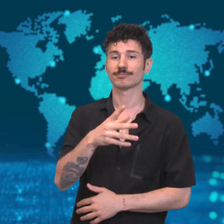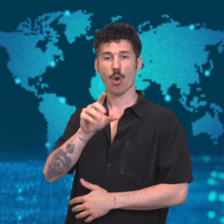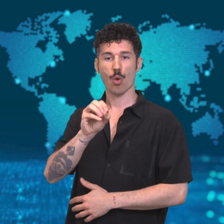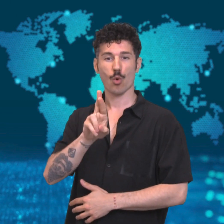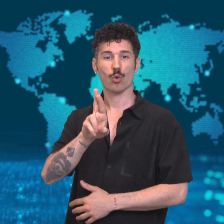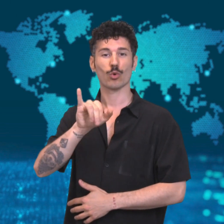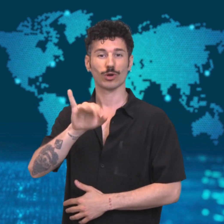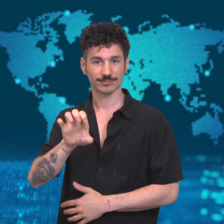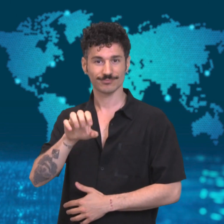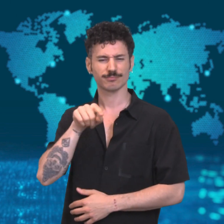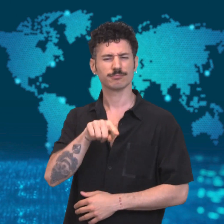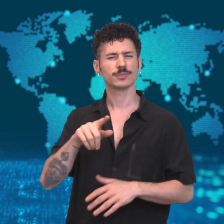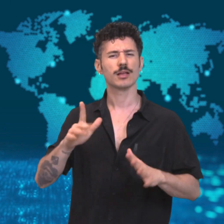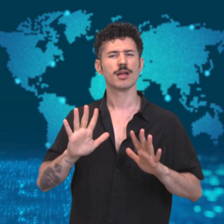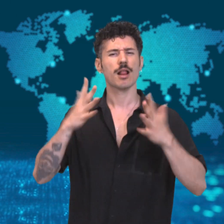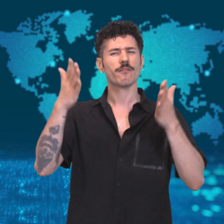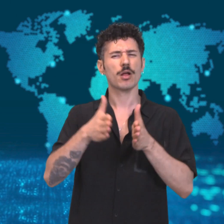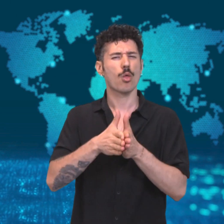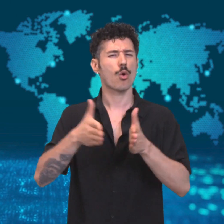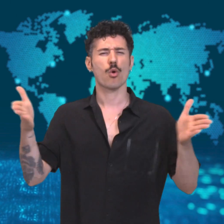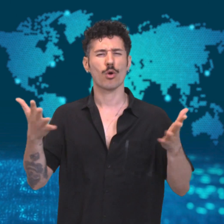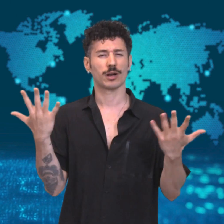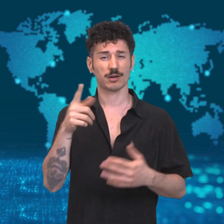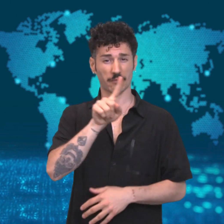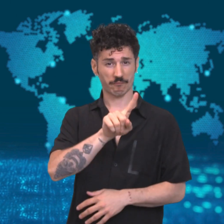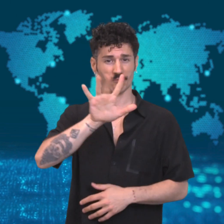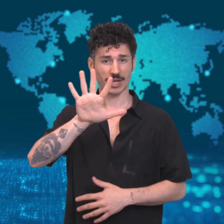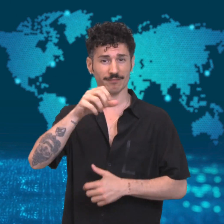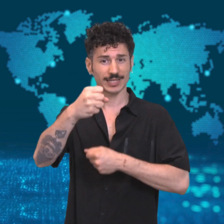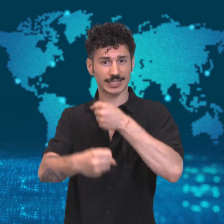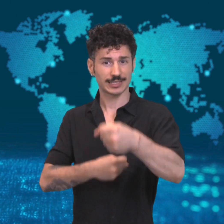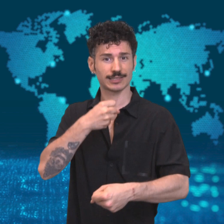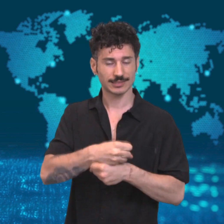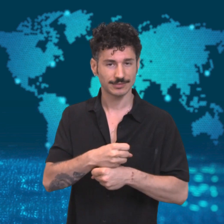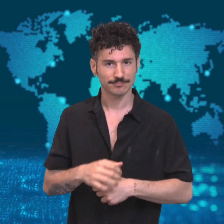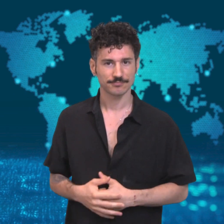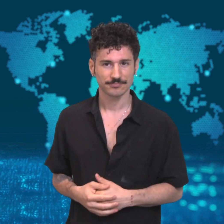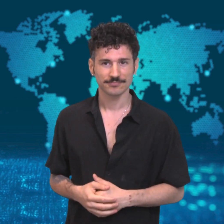and Louie and they lived for fifteen years.